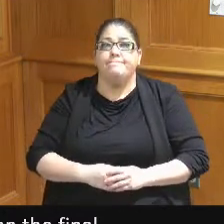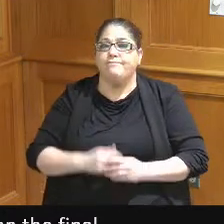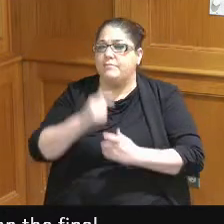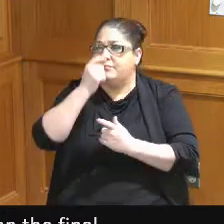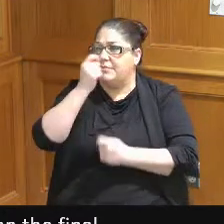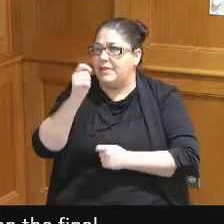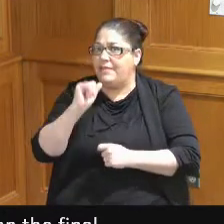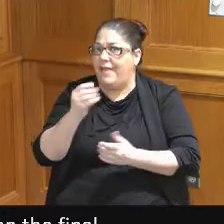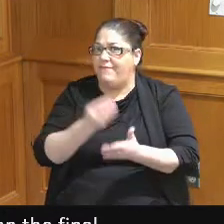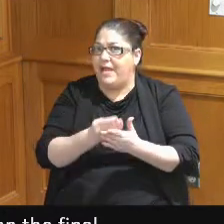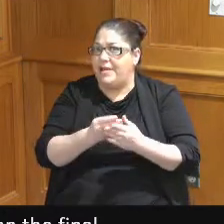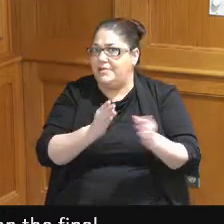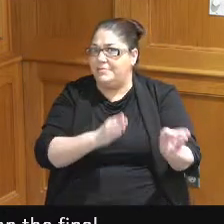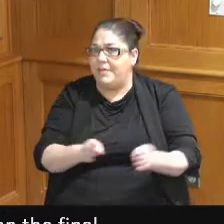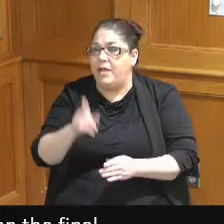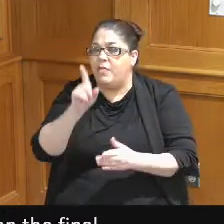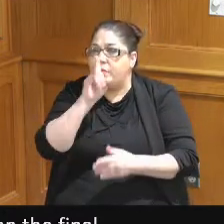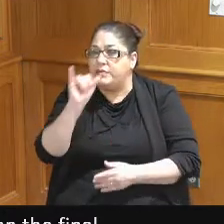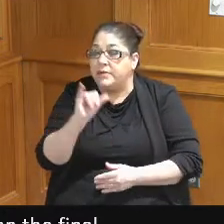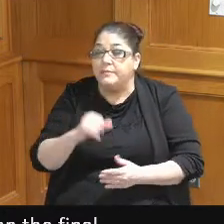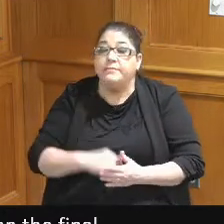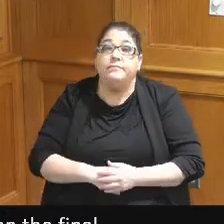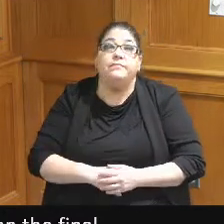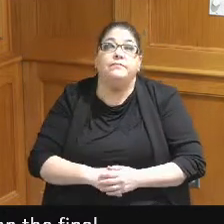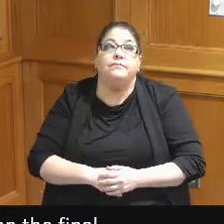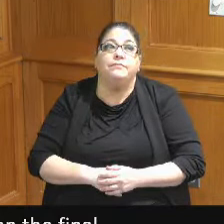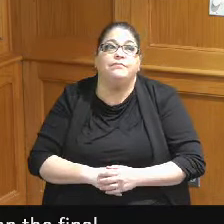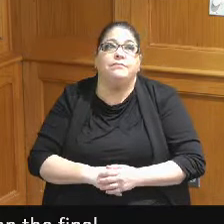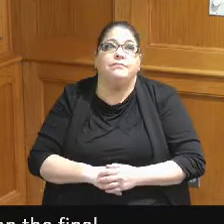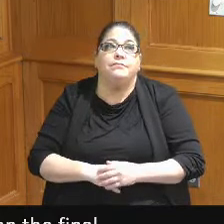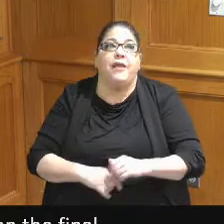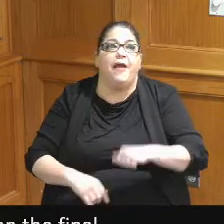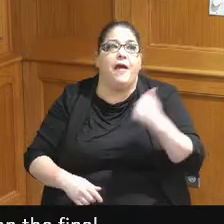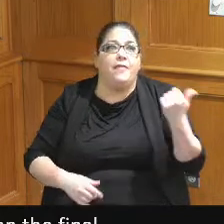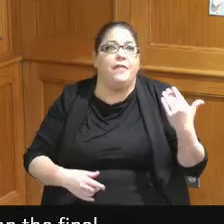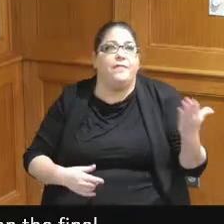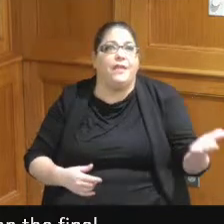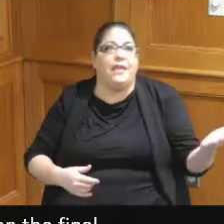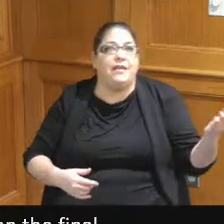plan is going to be and then other things that we're responsible for that it won't it you know